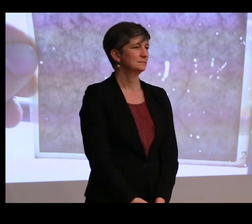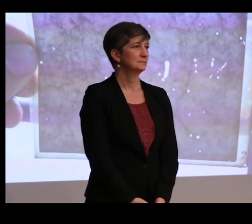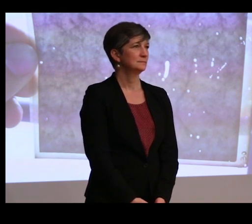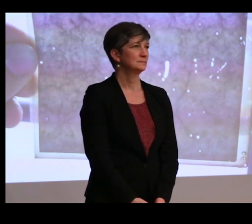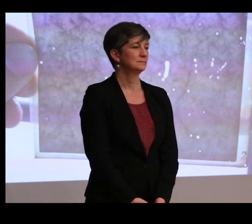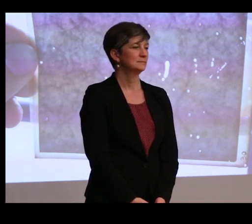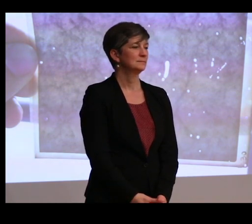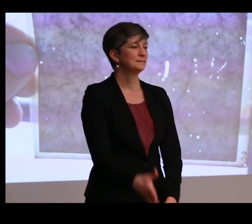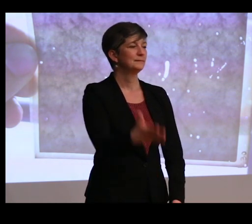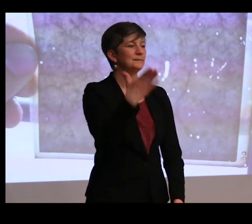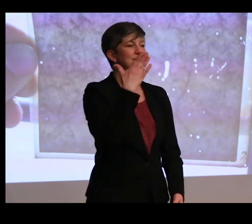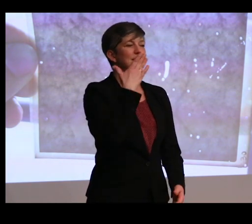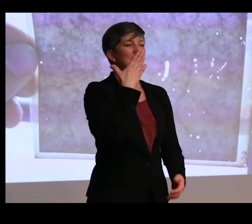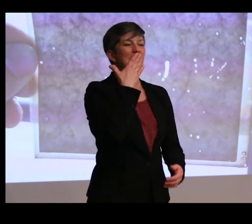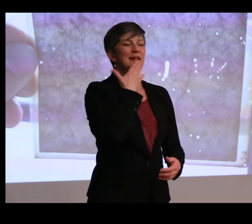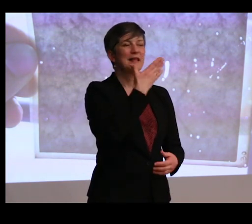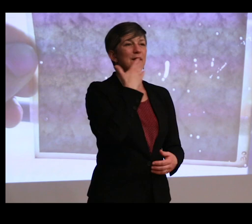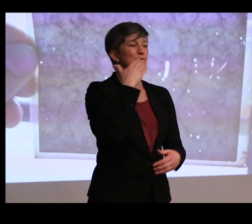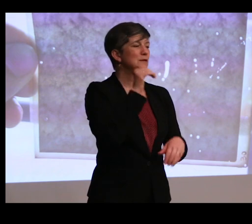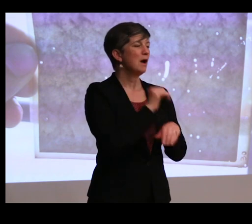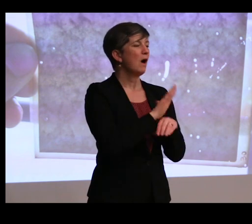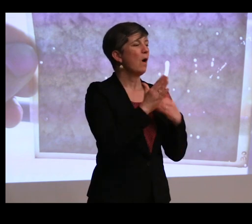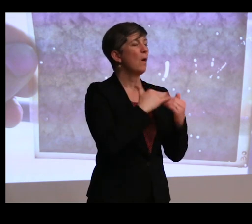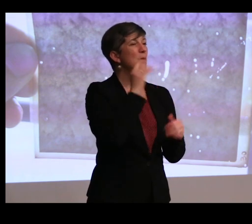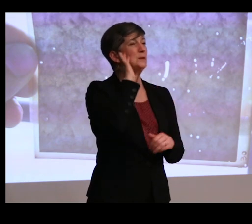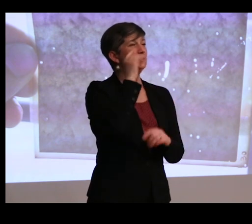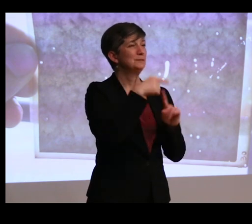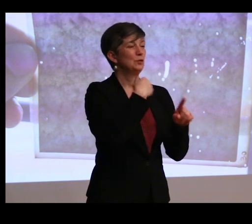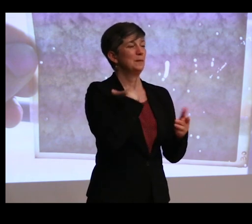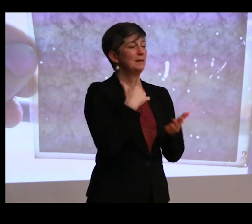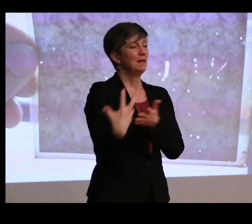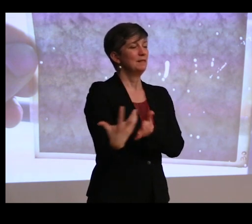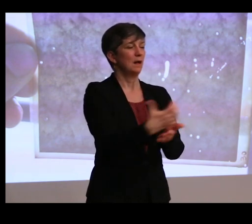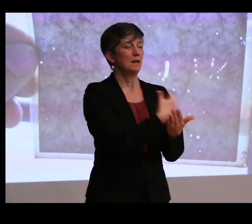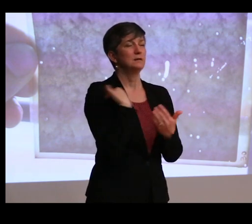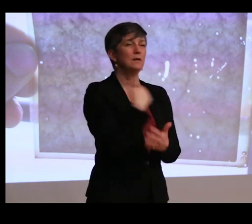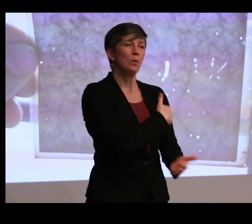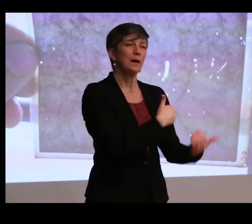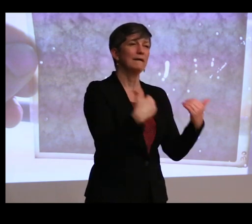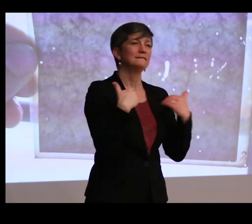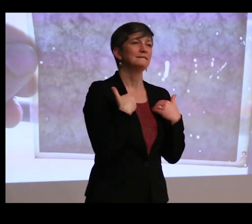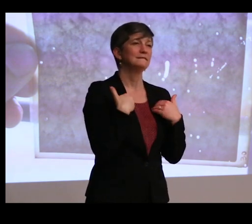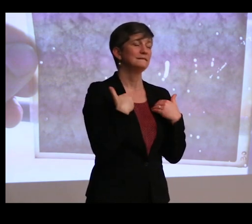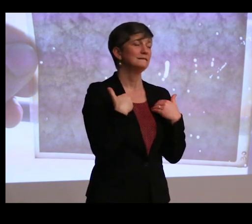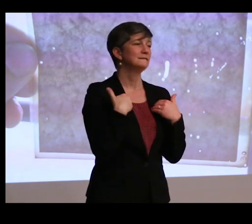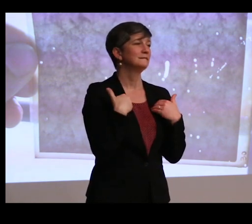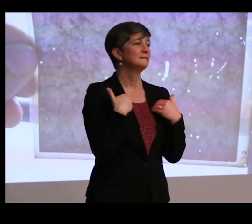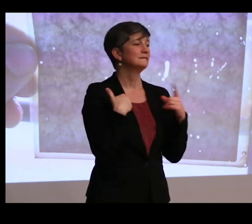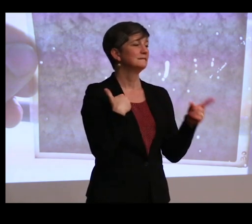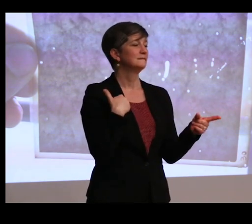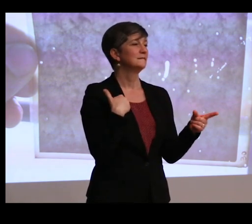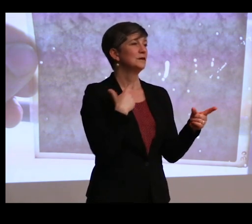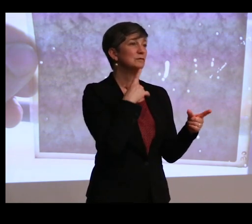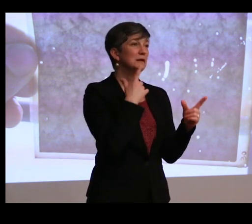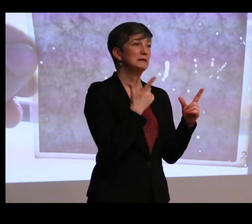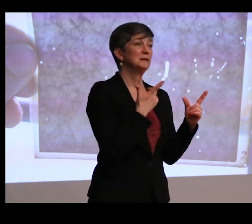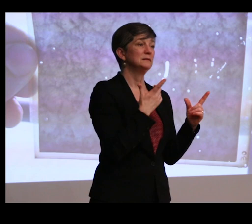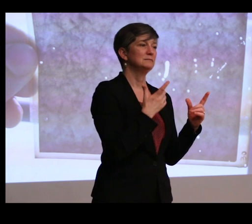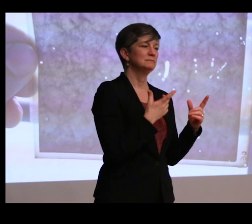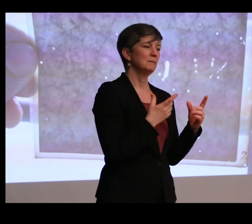Well, thinking about all this tonight, it almost seems to me that the collections that we have generate more questions than answers.